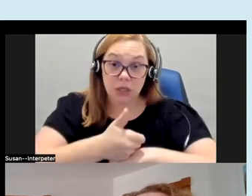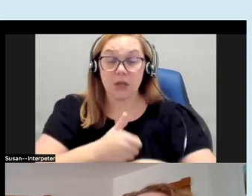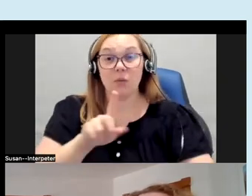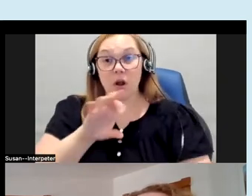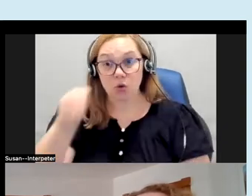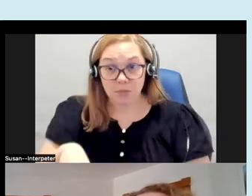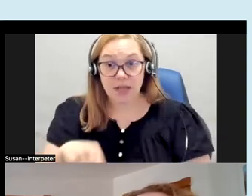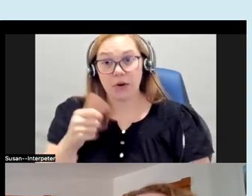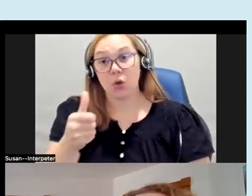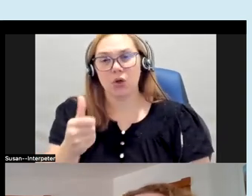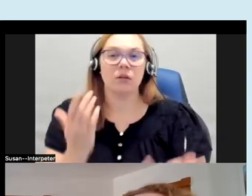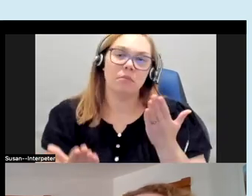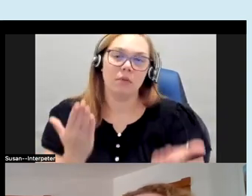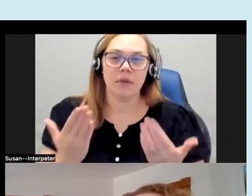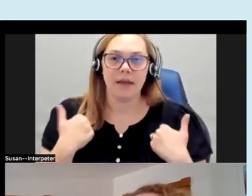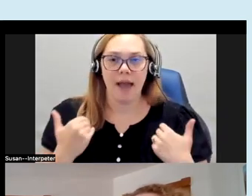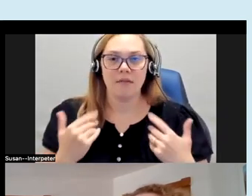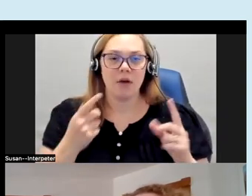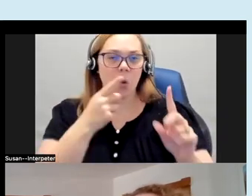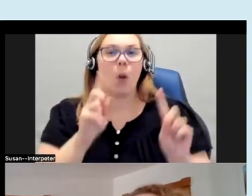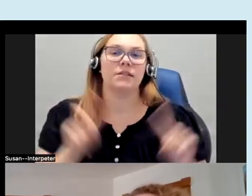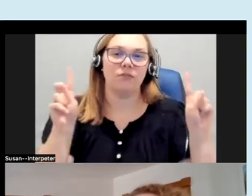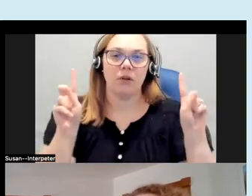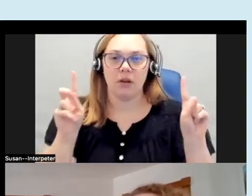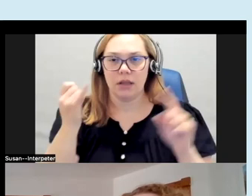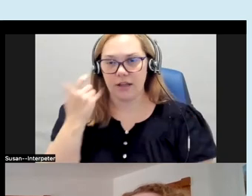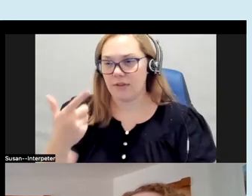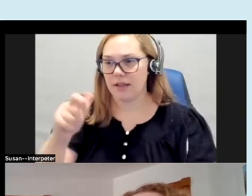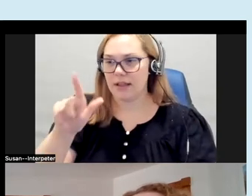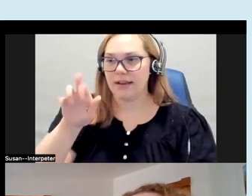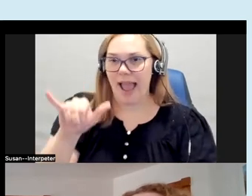you might have a different goal than if the gallery space is offering you a lot